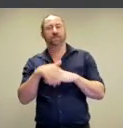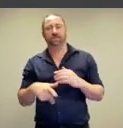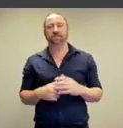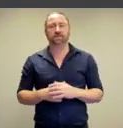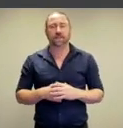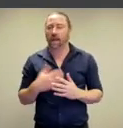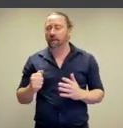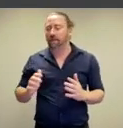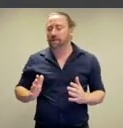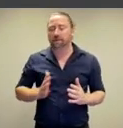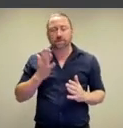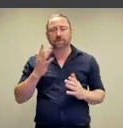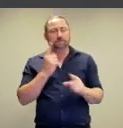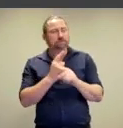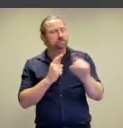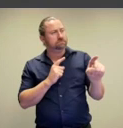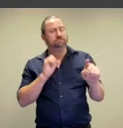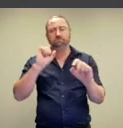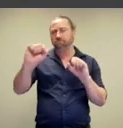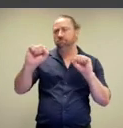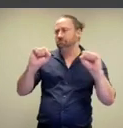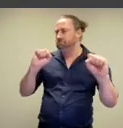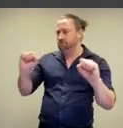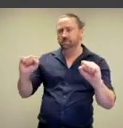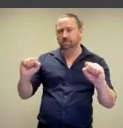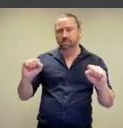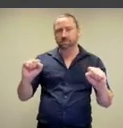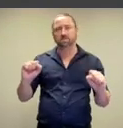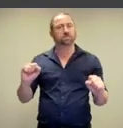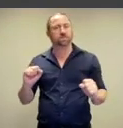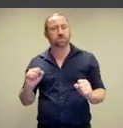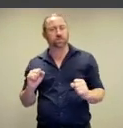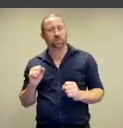artists, they're kind of endlessly